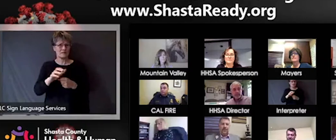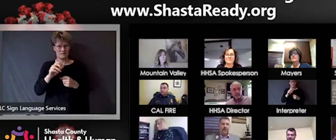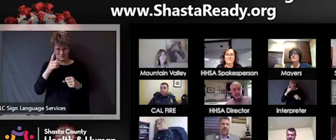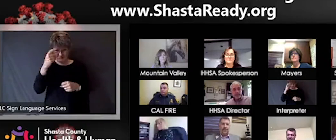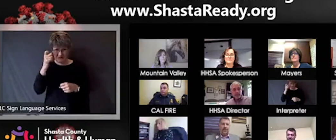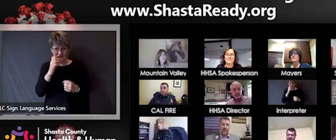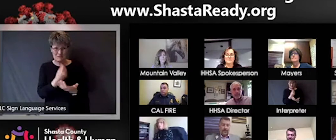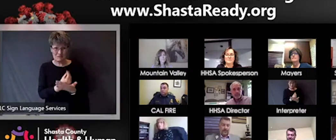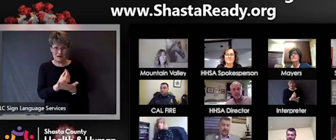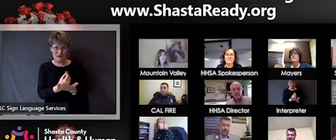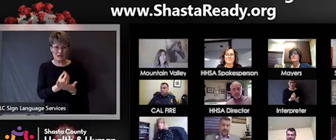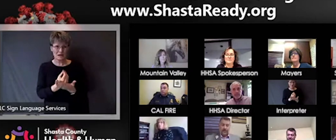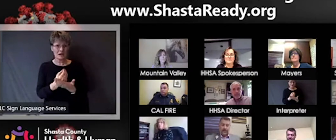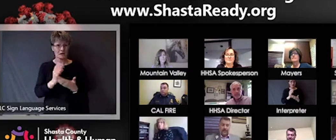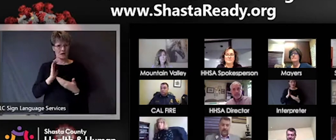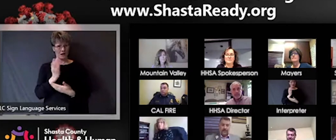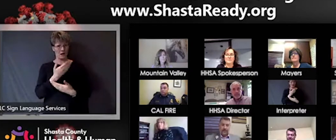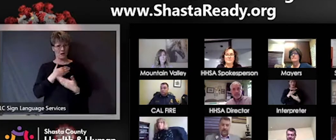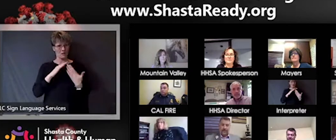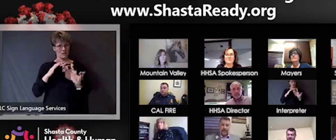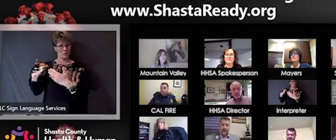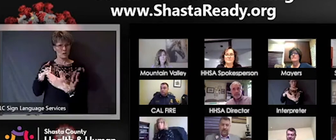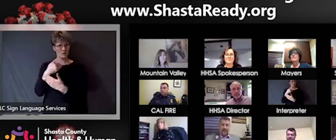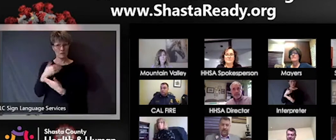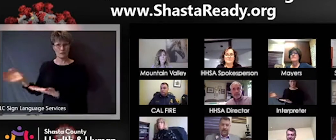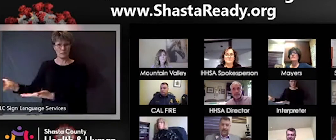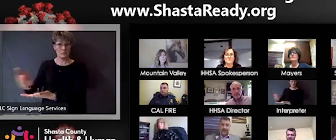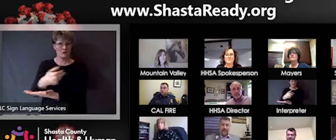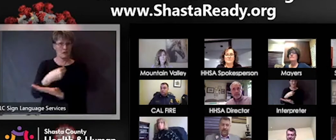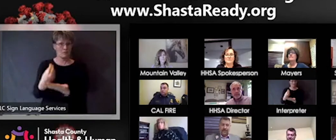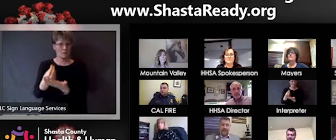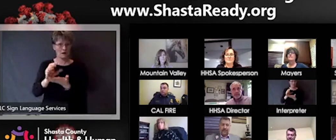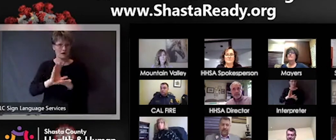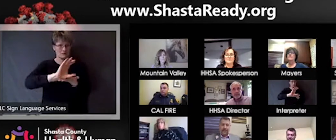it about resources? She was just frustrated and thinking